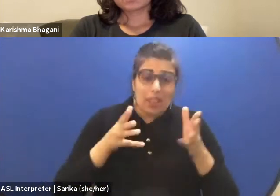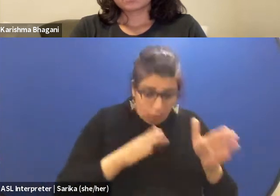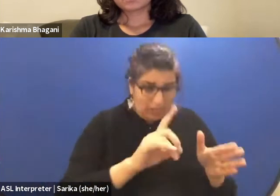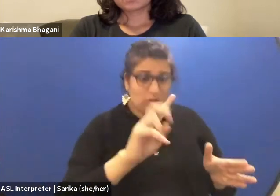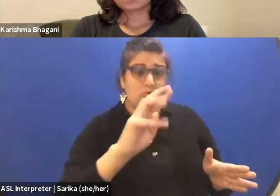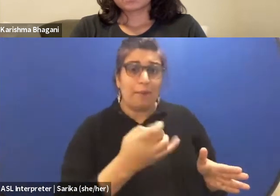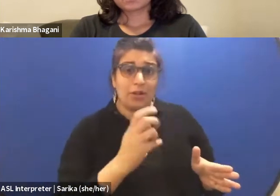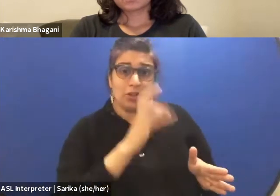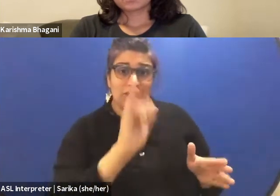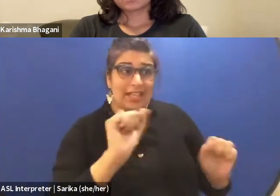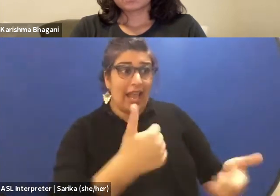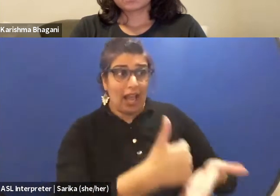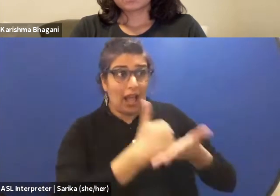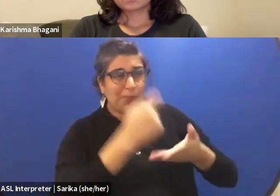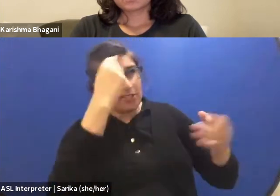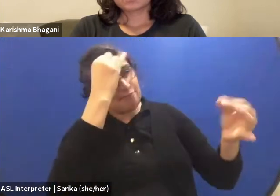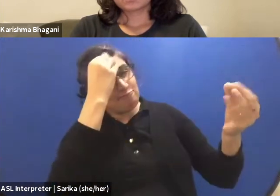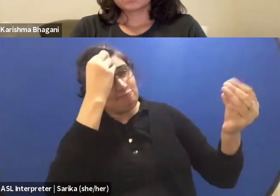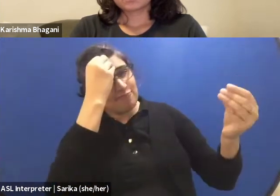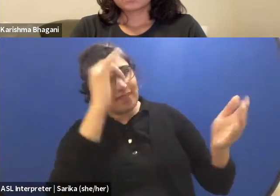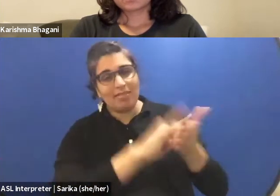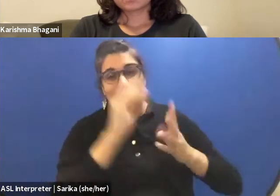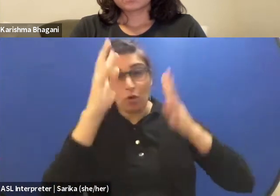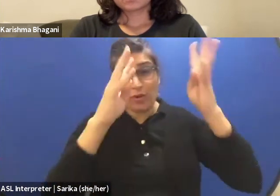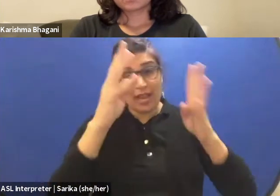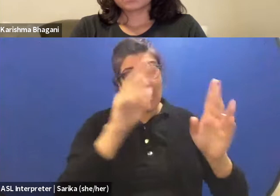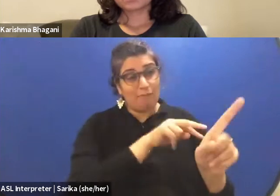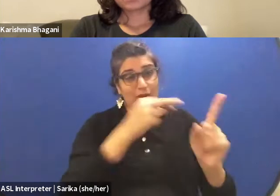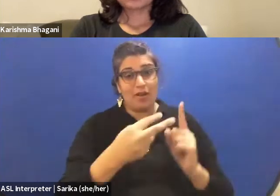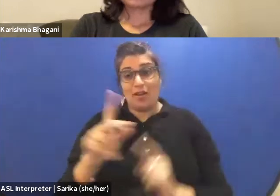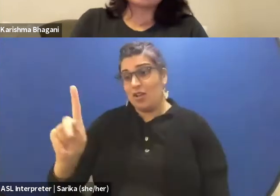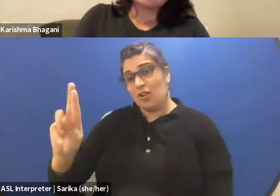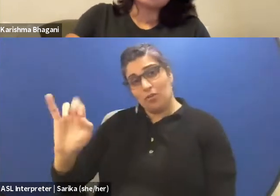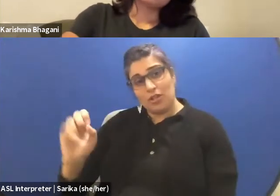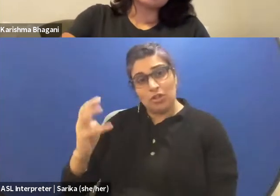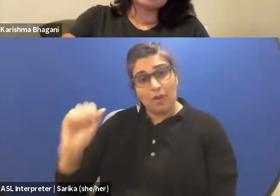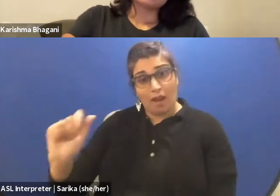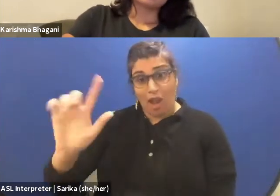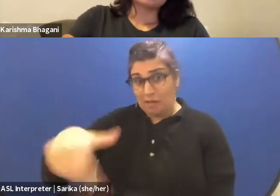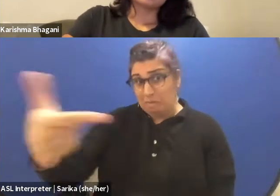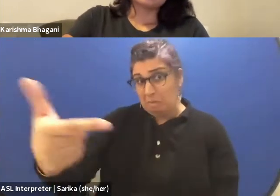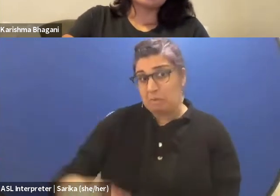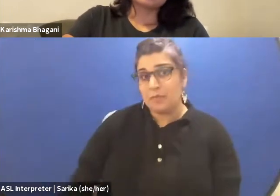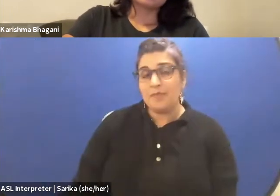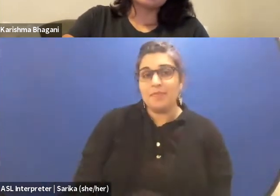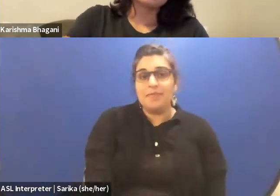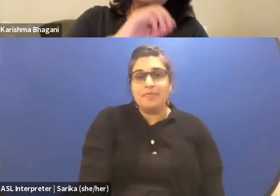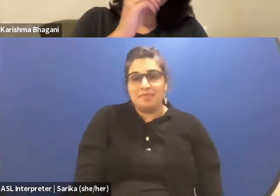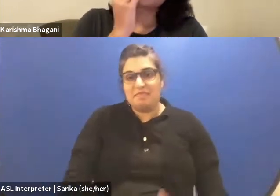about those things from that creative standpoint? Karishma, you can start us off if that's okay with you.